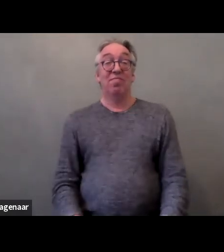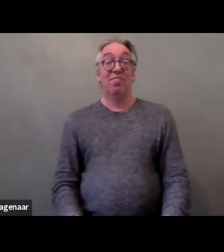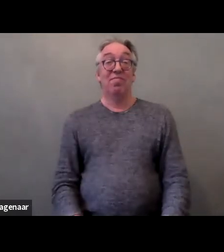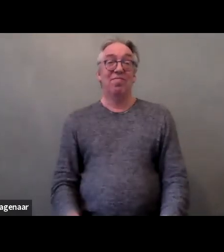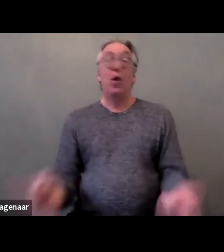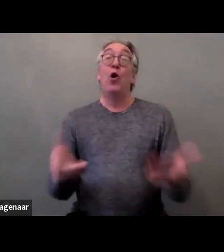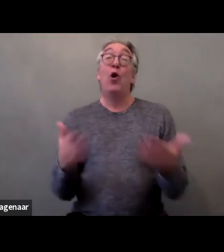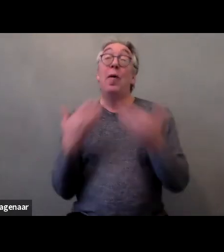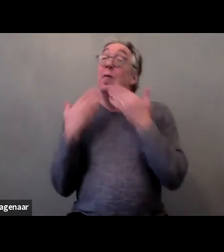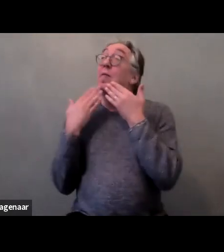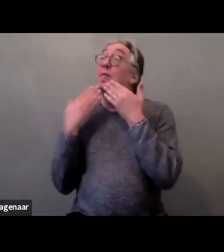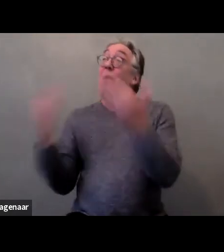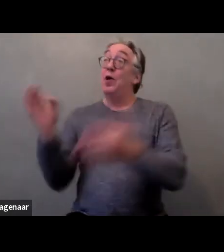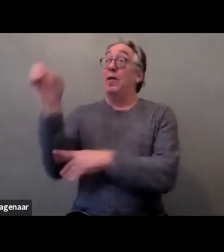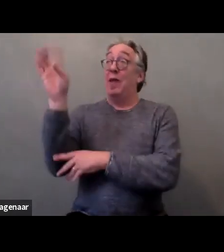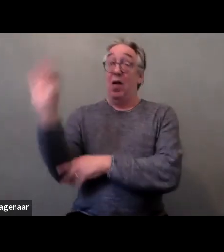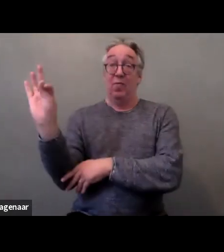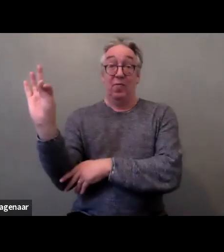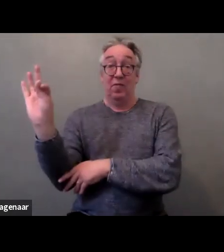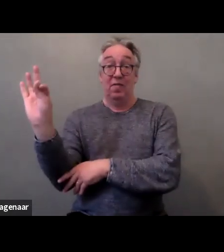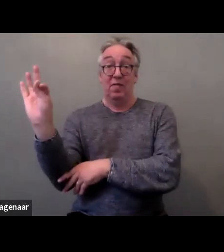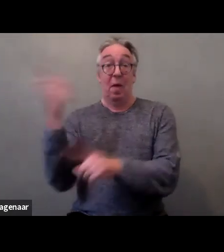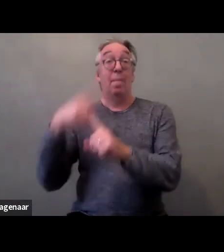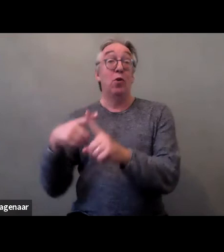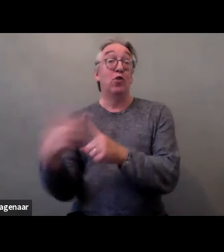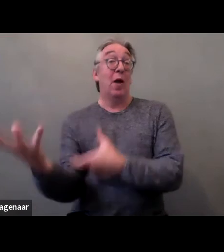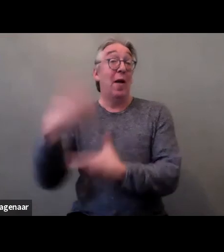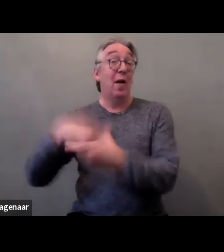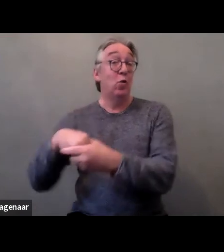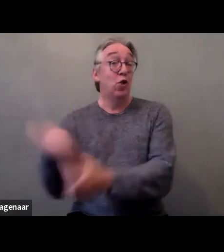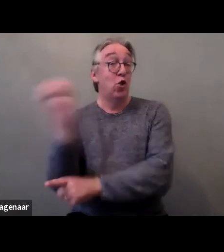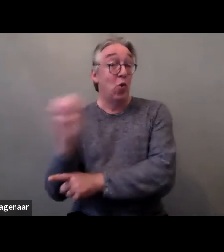to the EDF and Inclusion Europe for having me here on this panel.